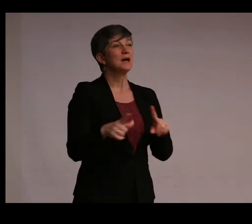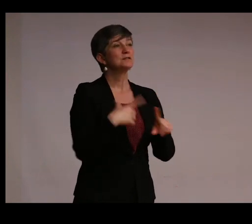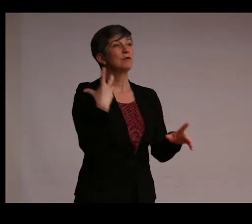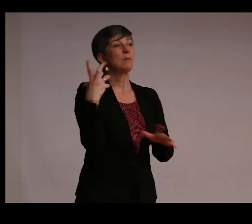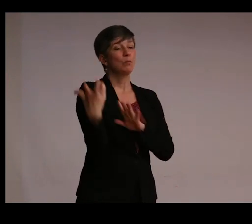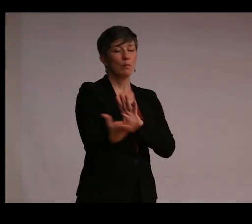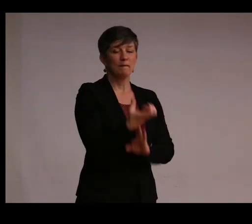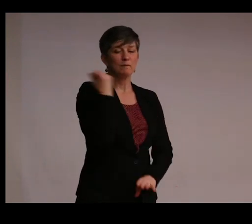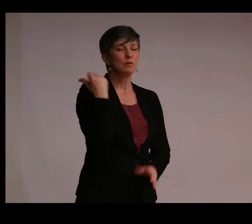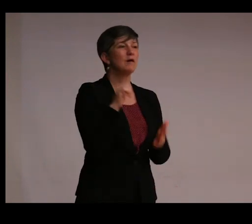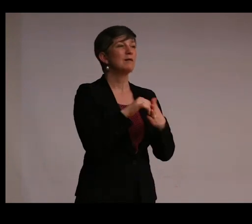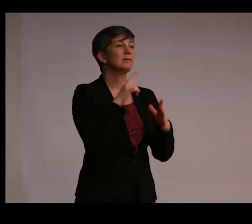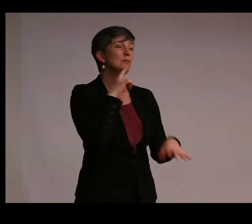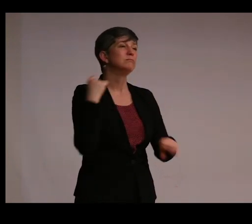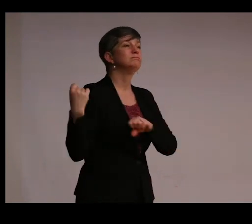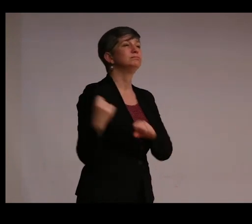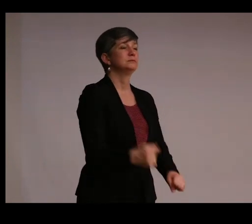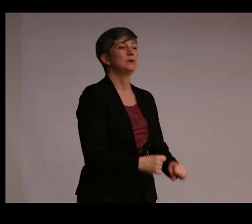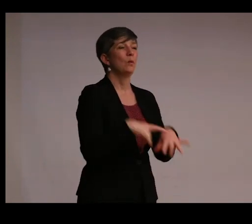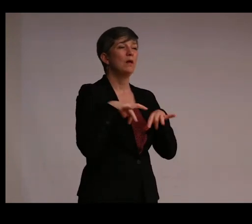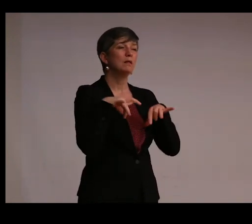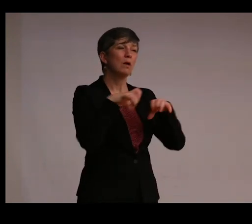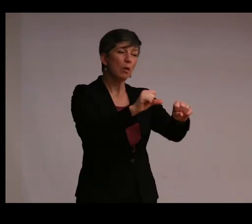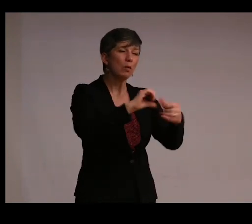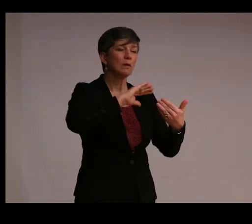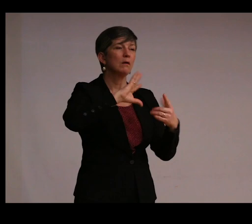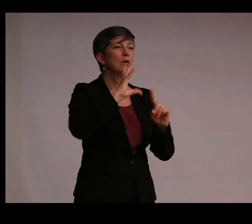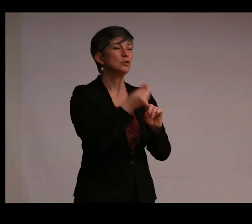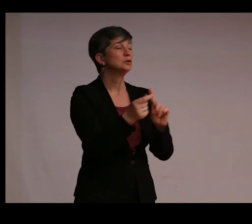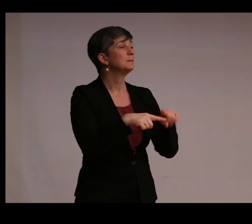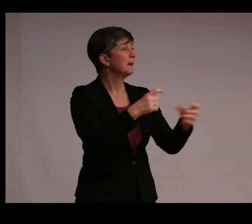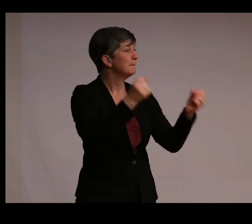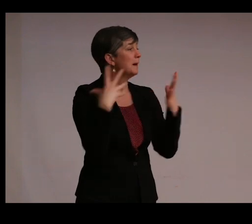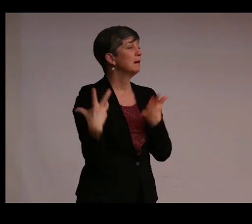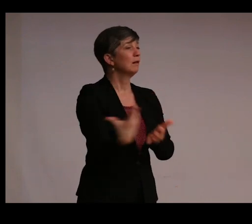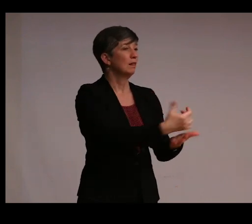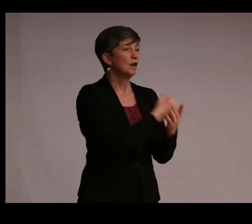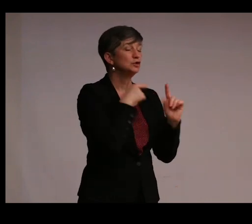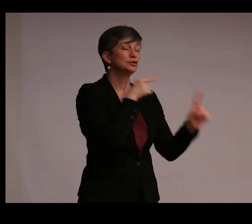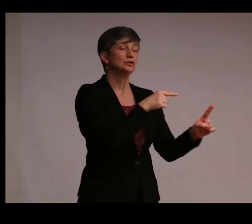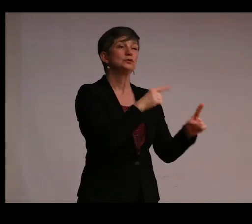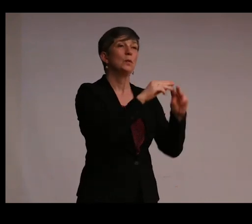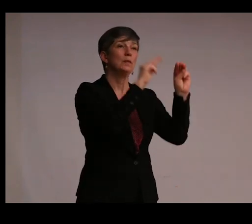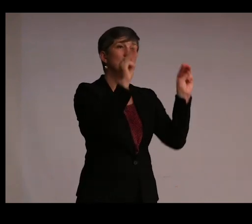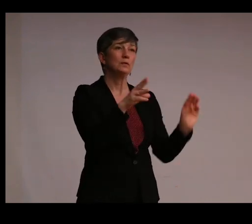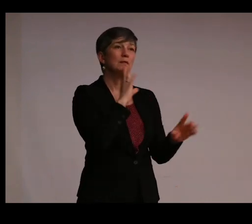is all more heavy in colonial collections, but I would argue in many collections where the museum's ability to collect